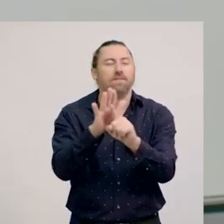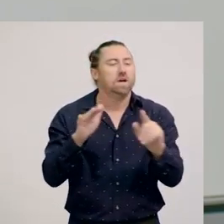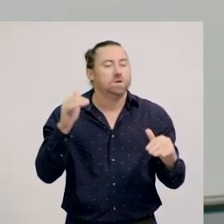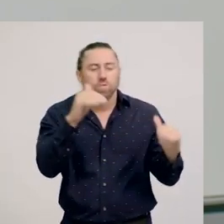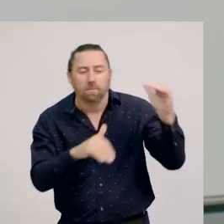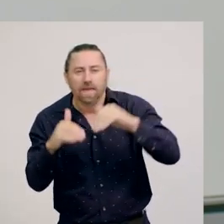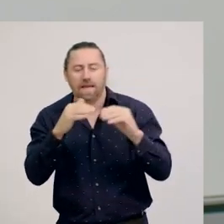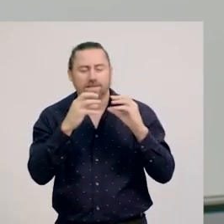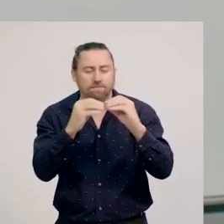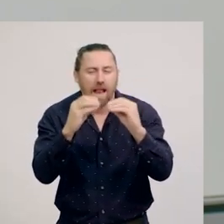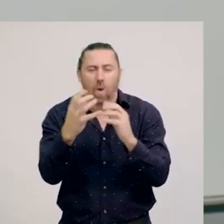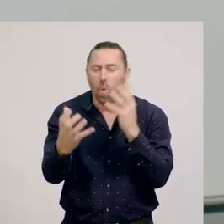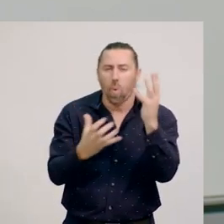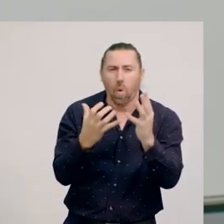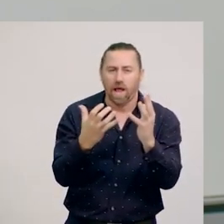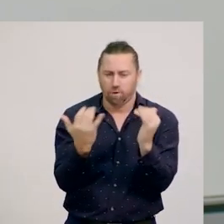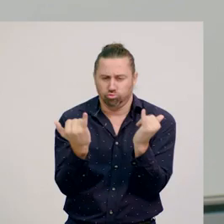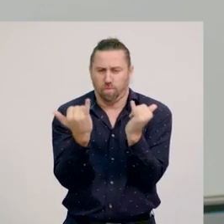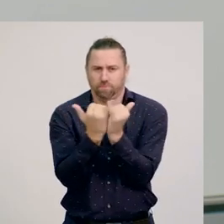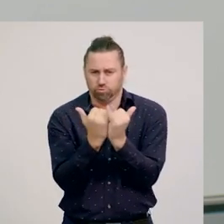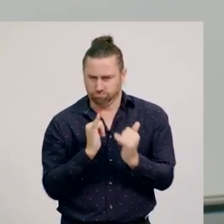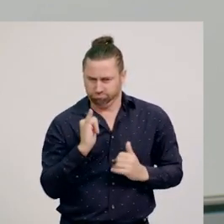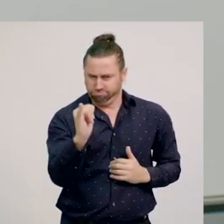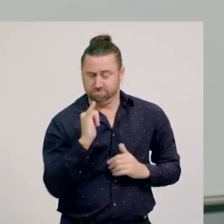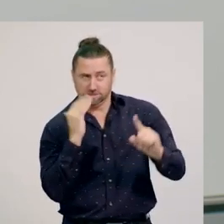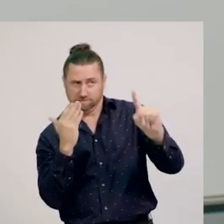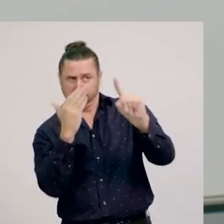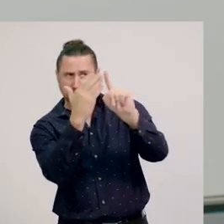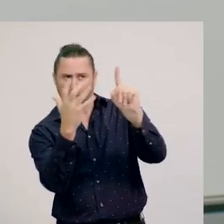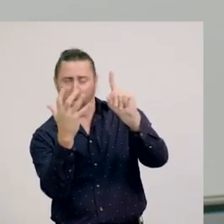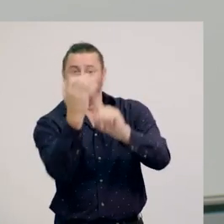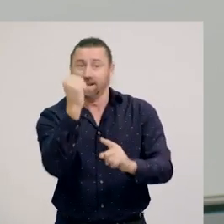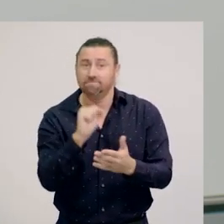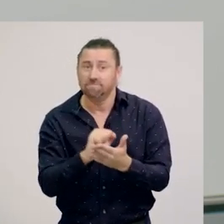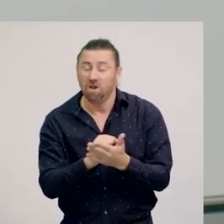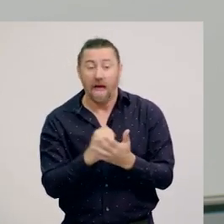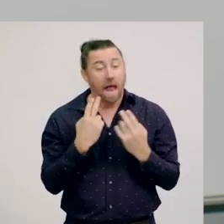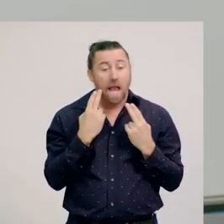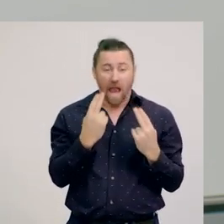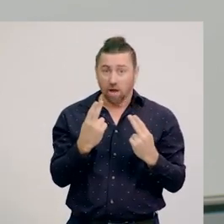each team is aiming to get the same prize. Competition in nature is the same.